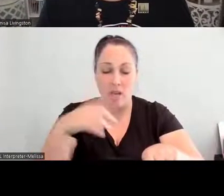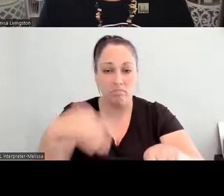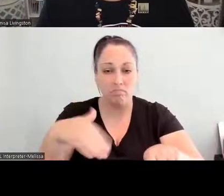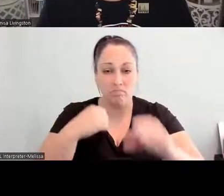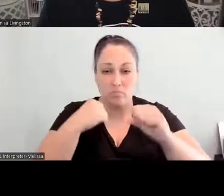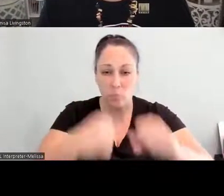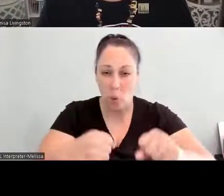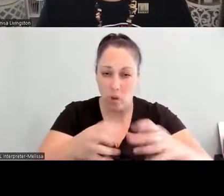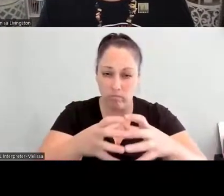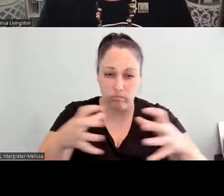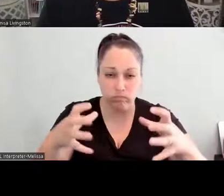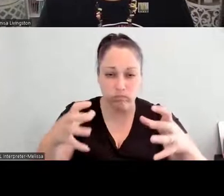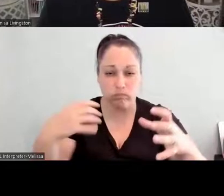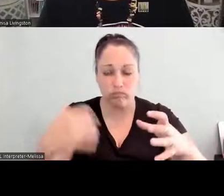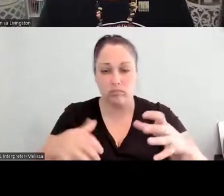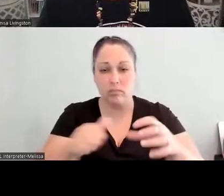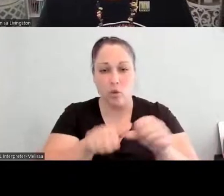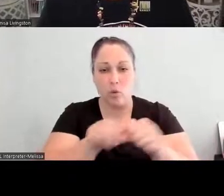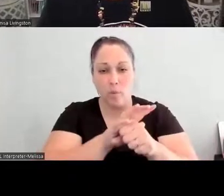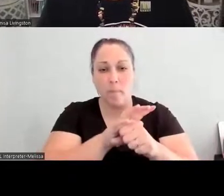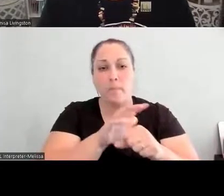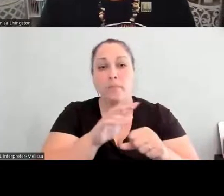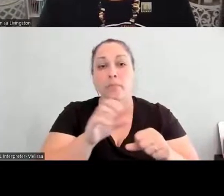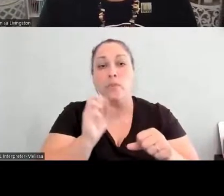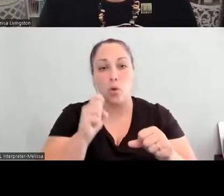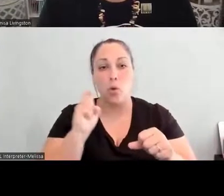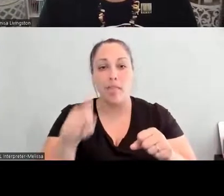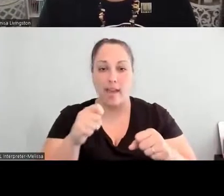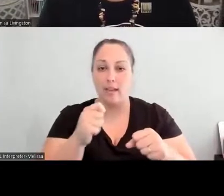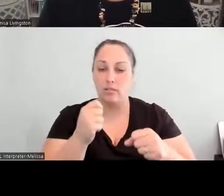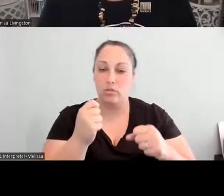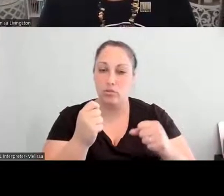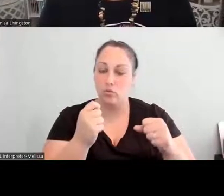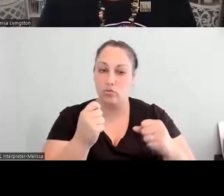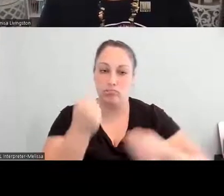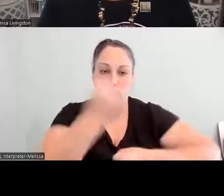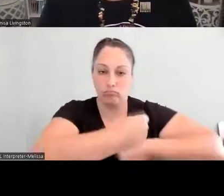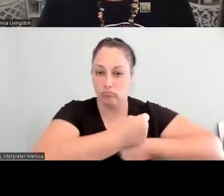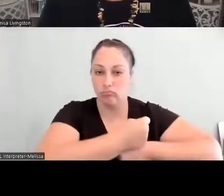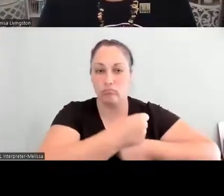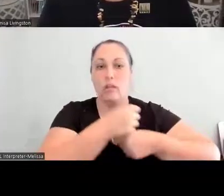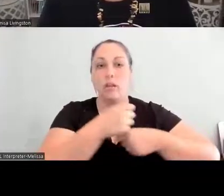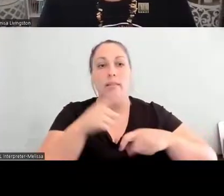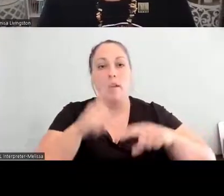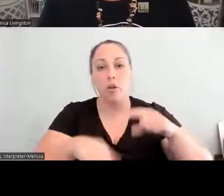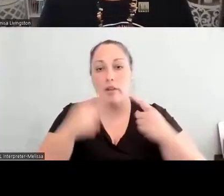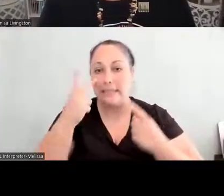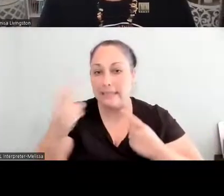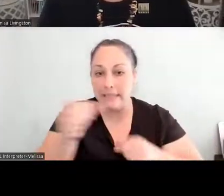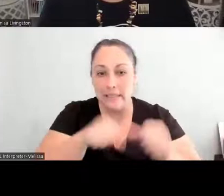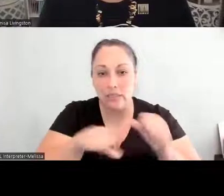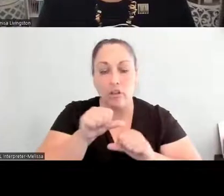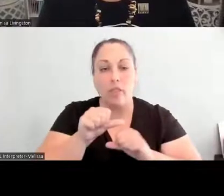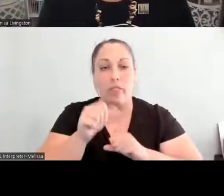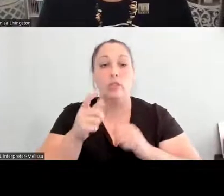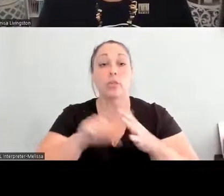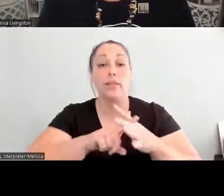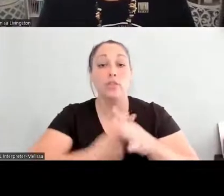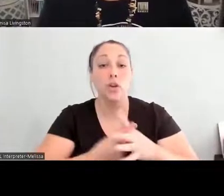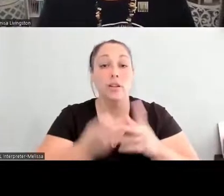community members, you know, that ‑‑ well, we're not able to see each other; right? And so they started to make aprons. They started to make pot holders.